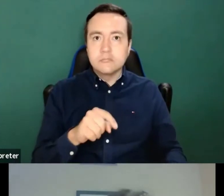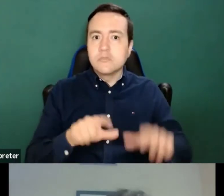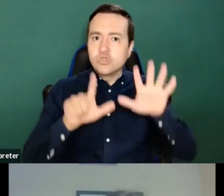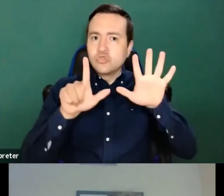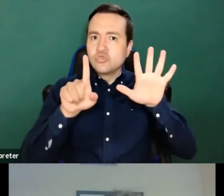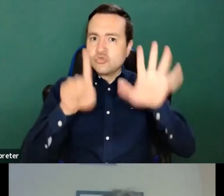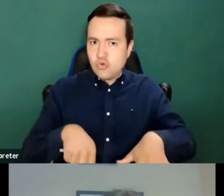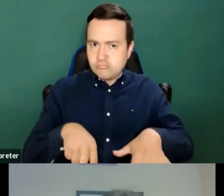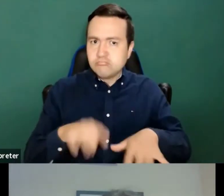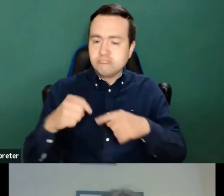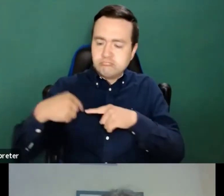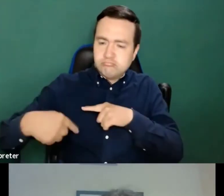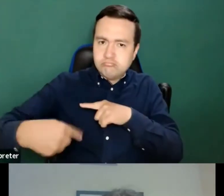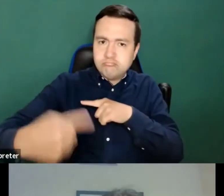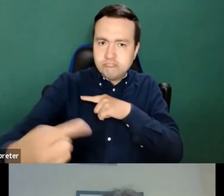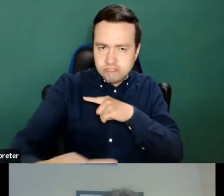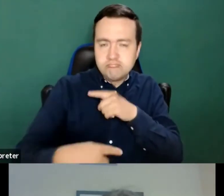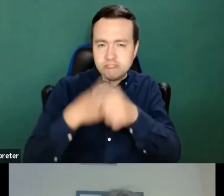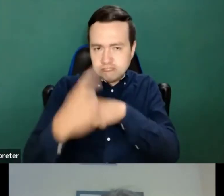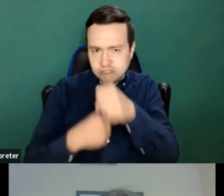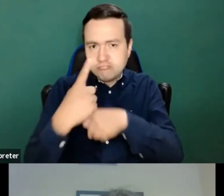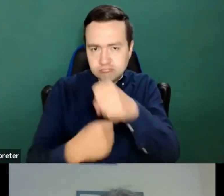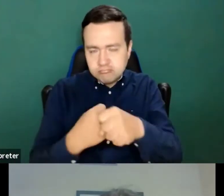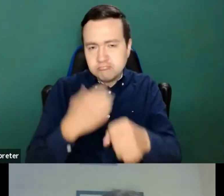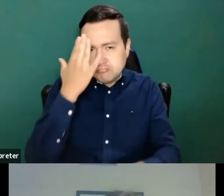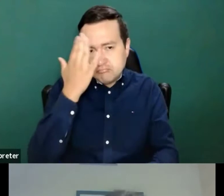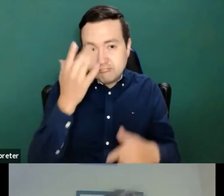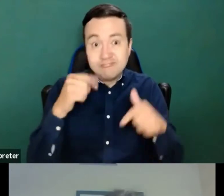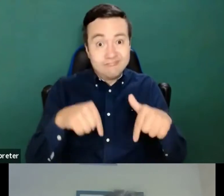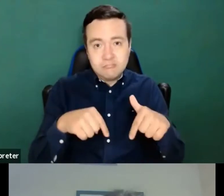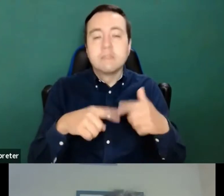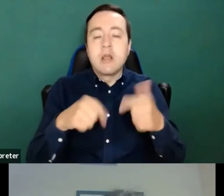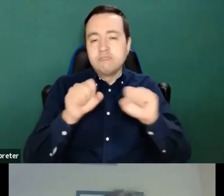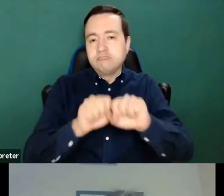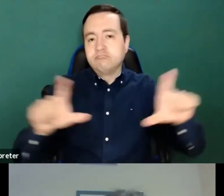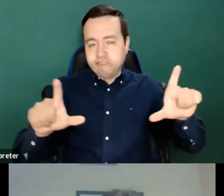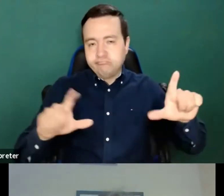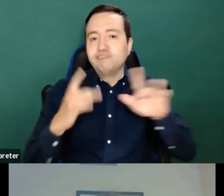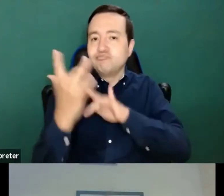But because of you know what we have been providing instead some virtual events over the year.